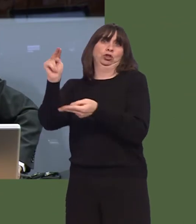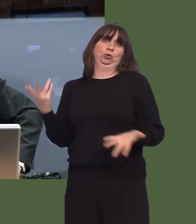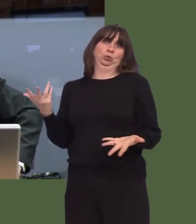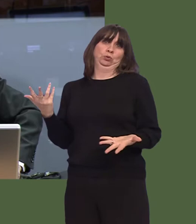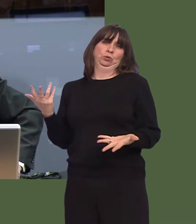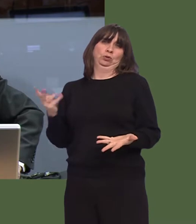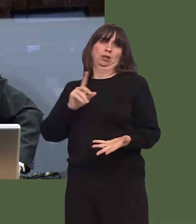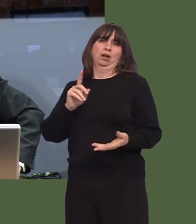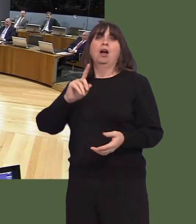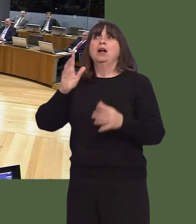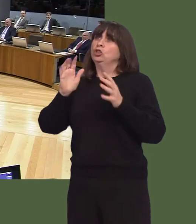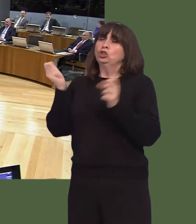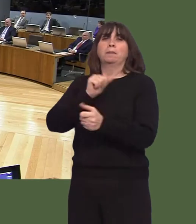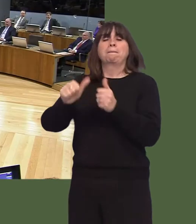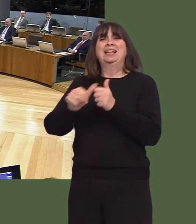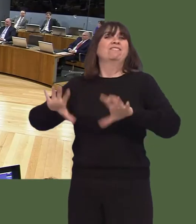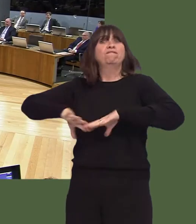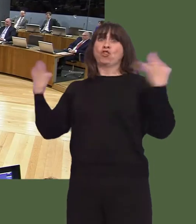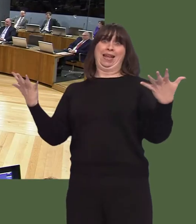What would be far better is that they got rid of the tolls altogether.